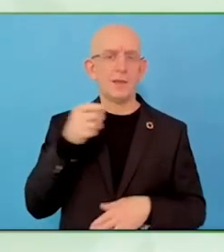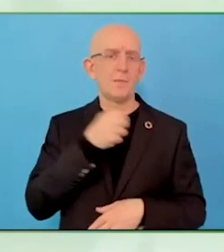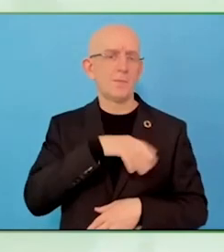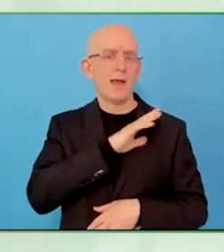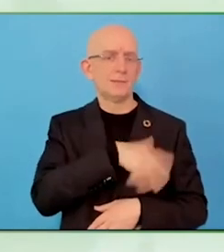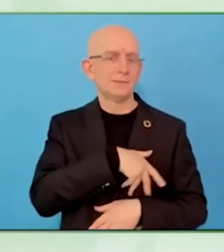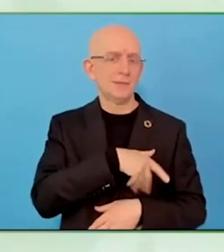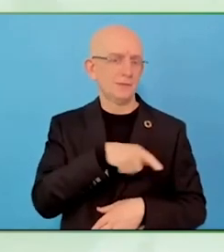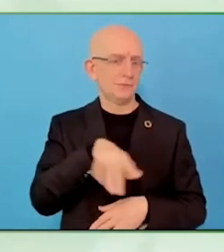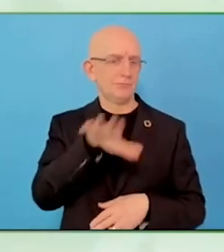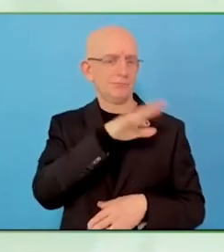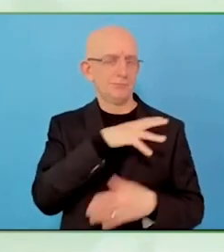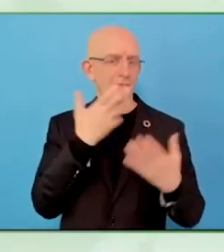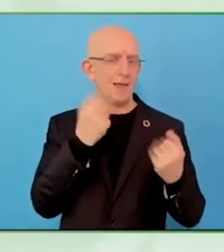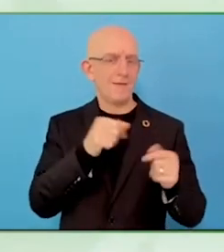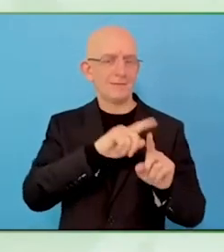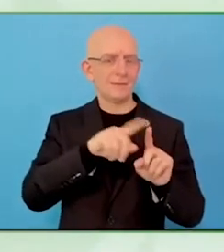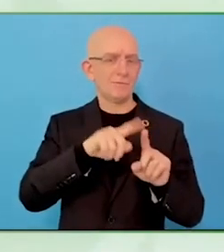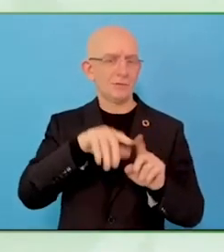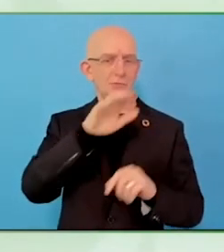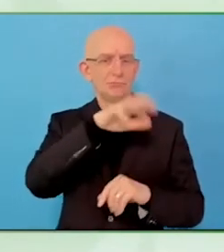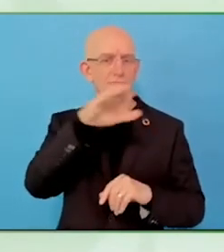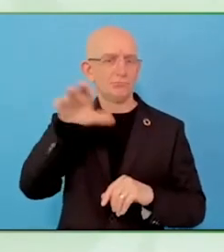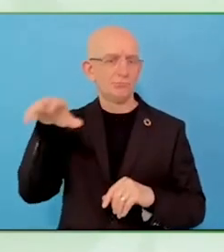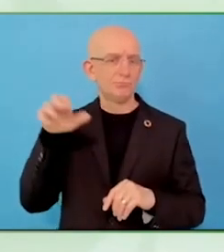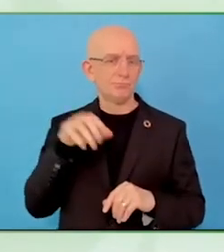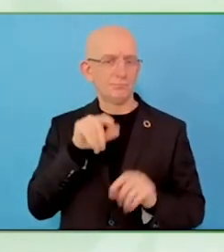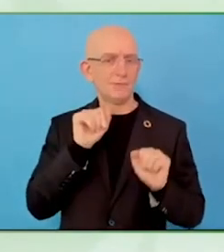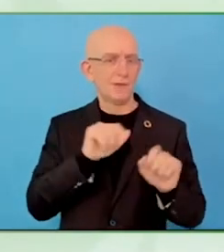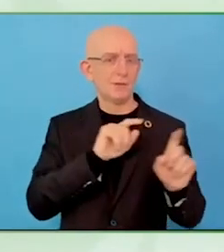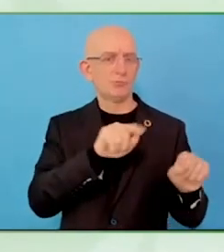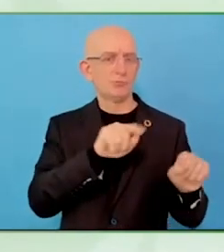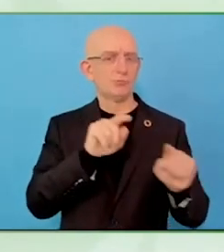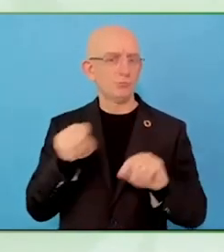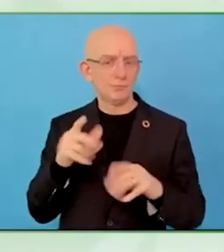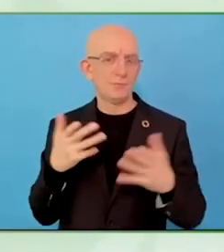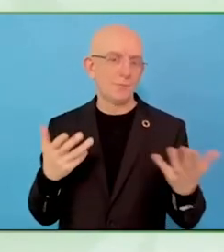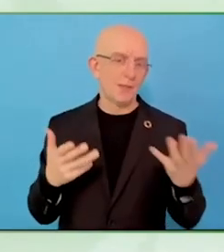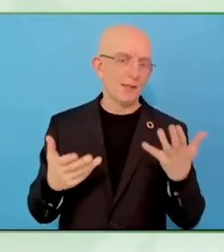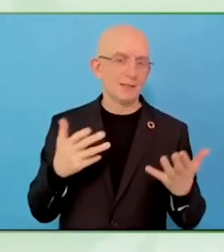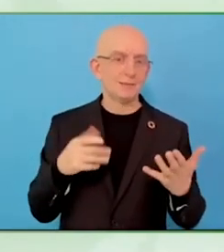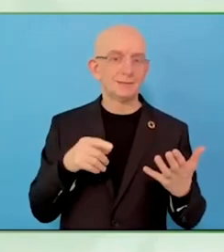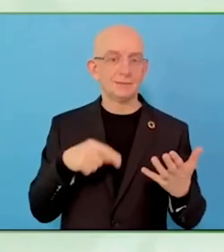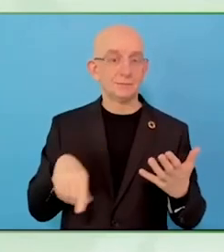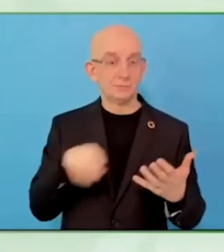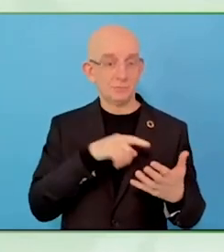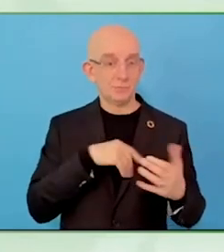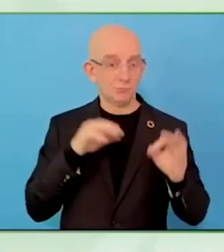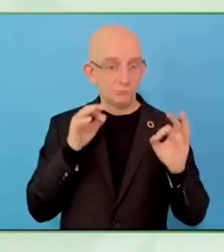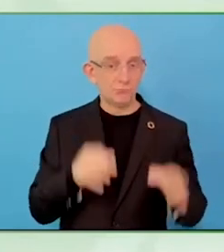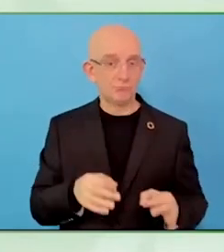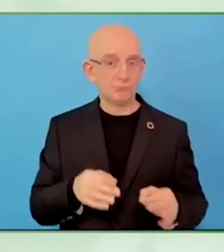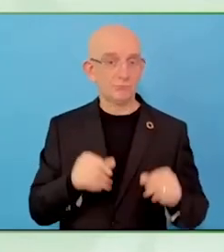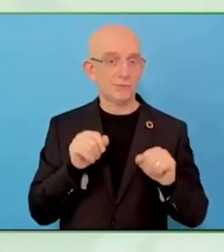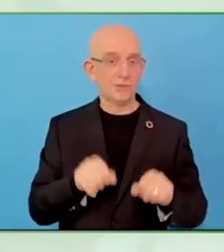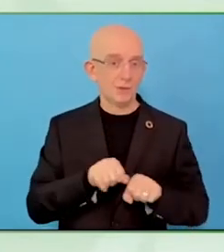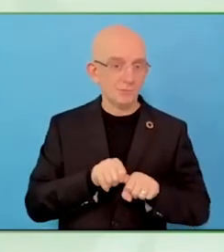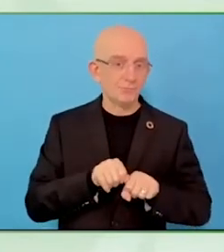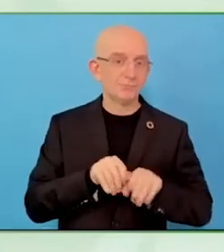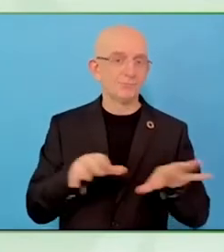It is completely closed. People from the West Bank and Jerusalem cannot go together. We have not got much time.